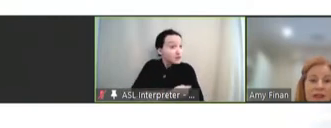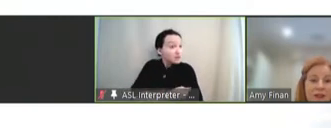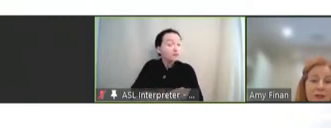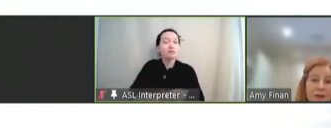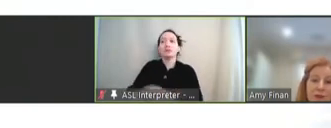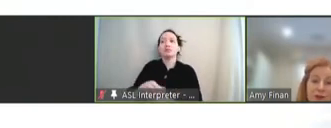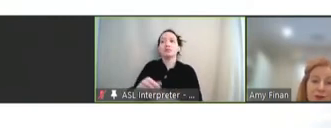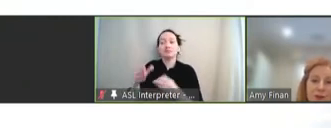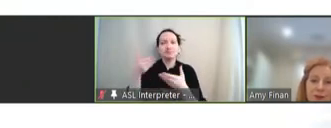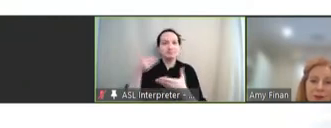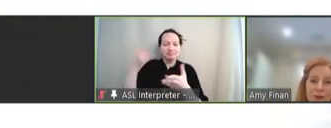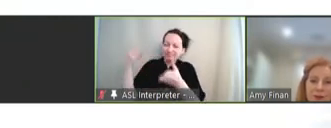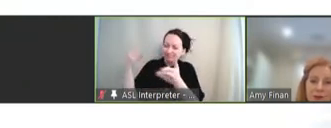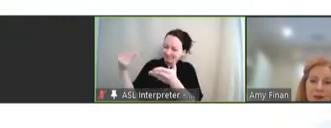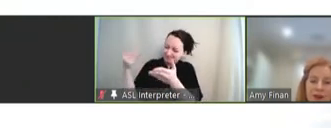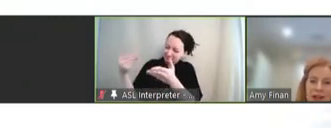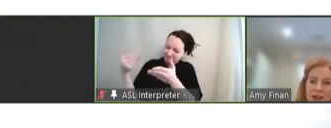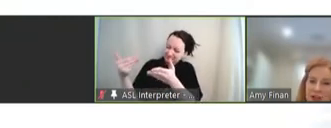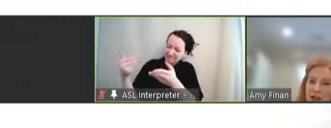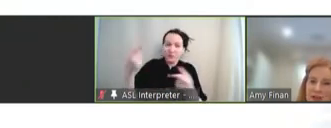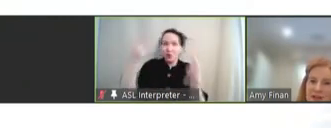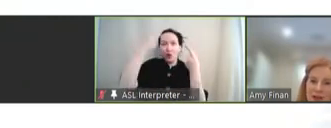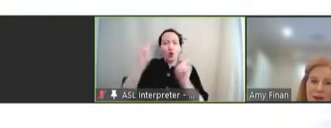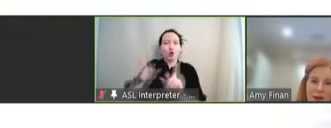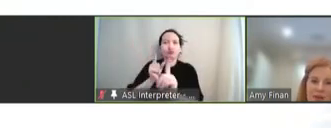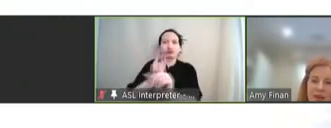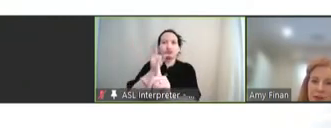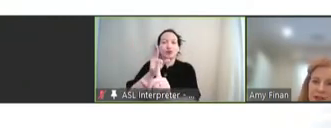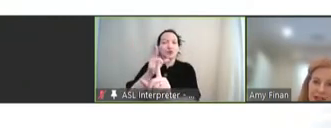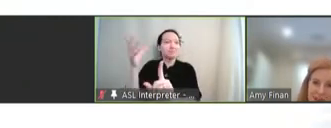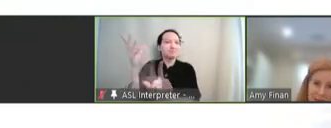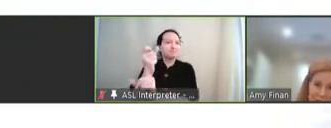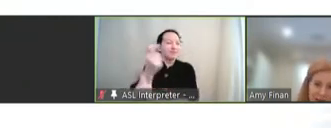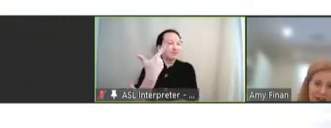us closer to our mutual goal of getting shots in to arms and protecting human life.